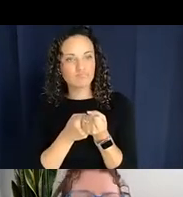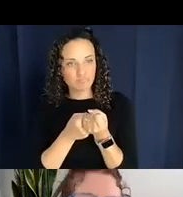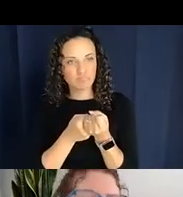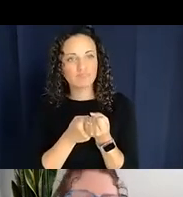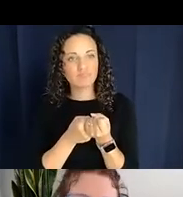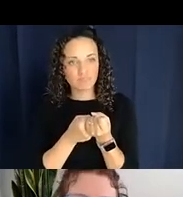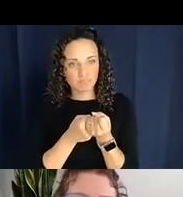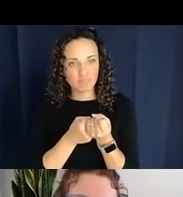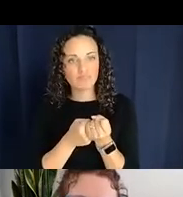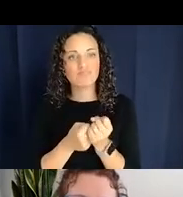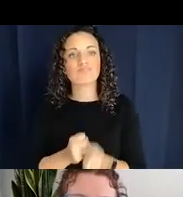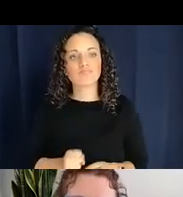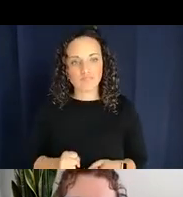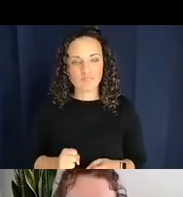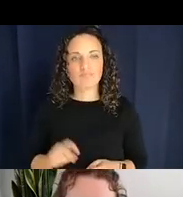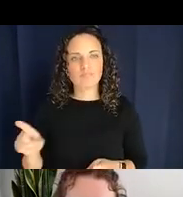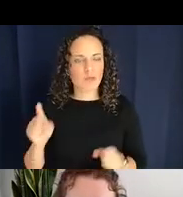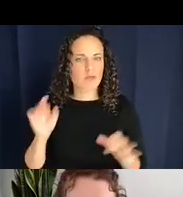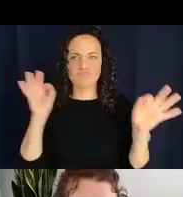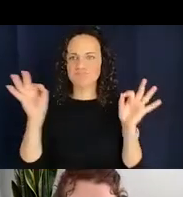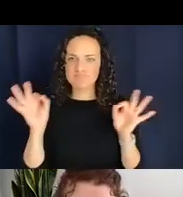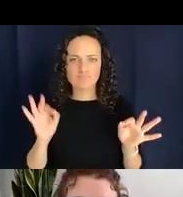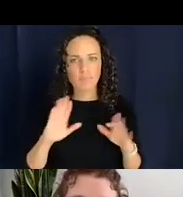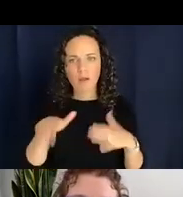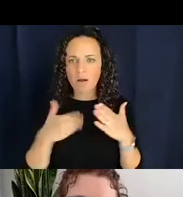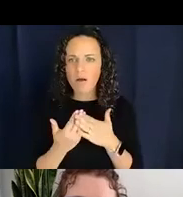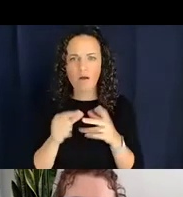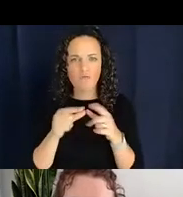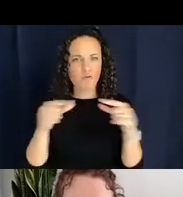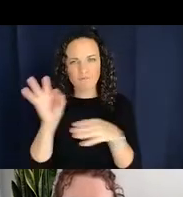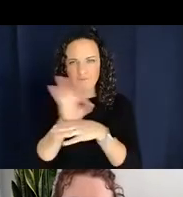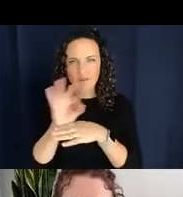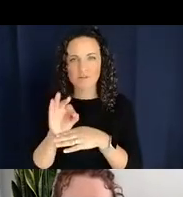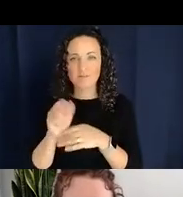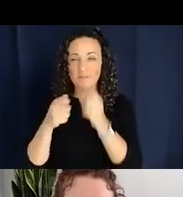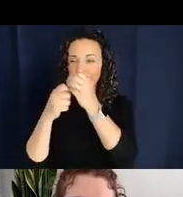outlined all of these grammatical functions of a ton of different classifier handshapes